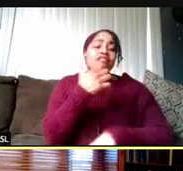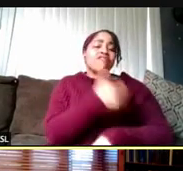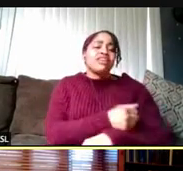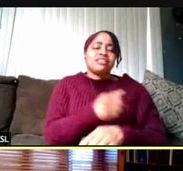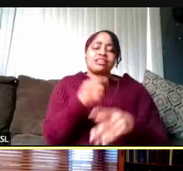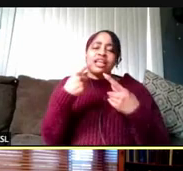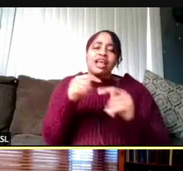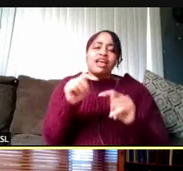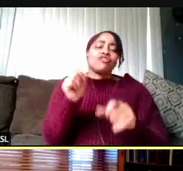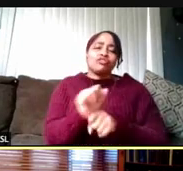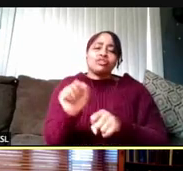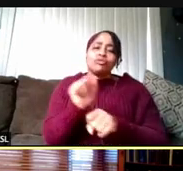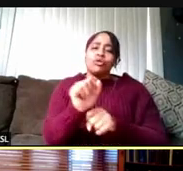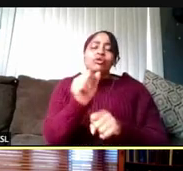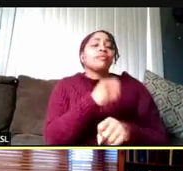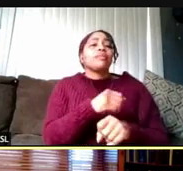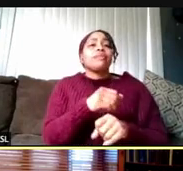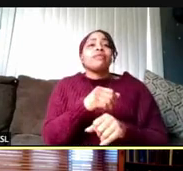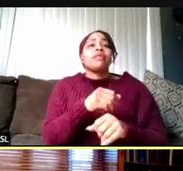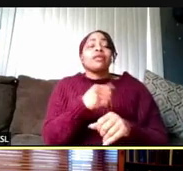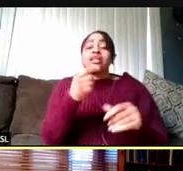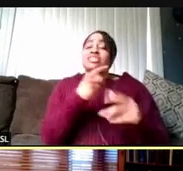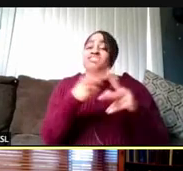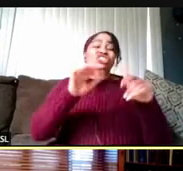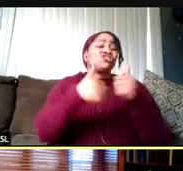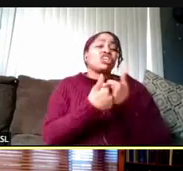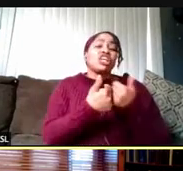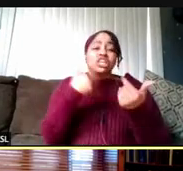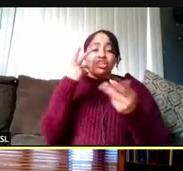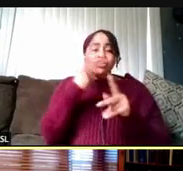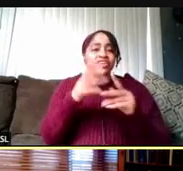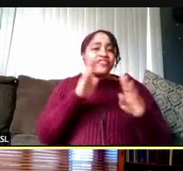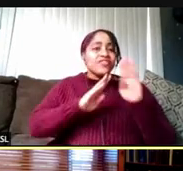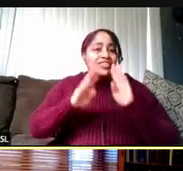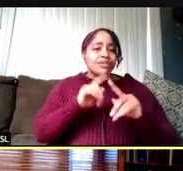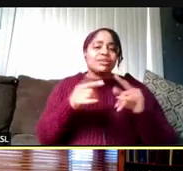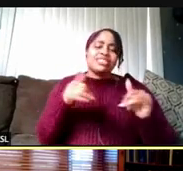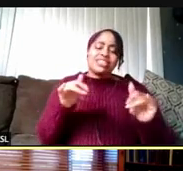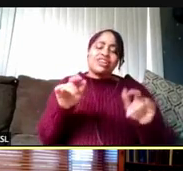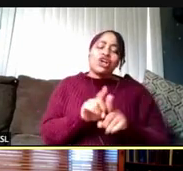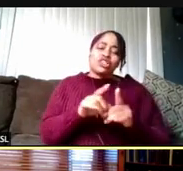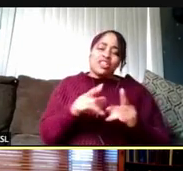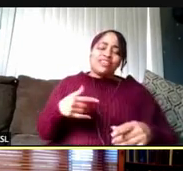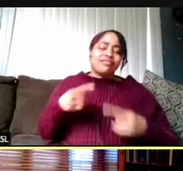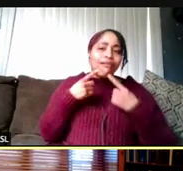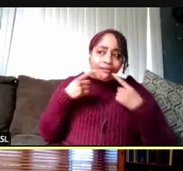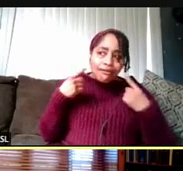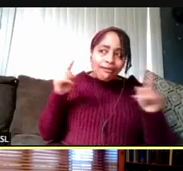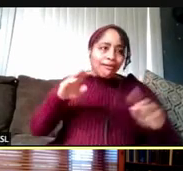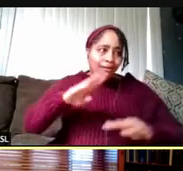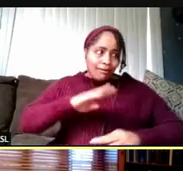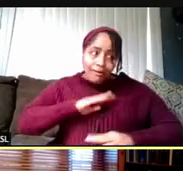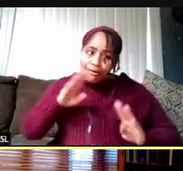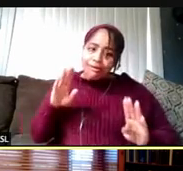It's very challenging. I know they're both frustrated but they also feel a sense of accomplishment in the tens of thousands of people